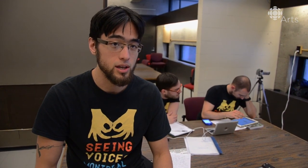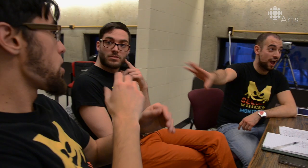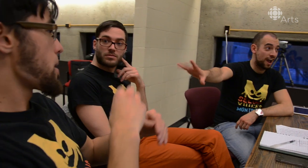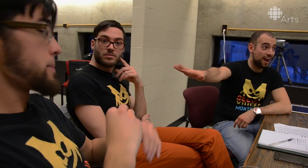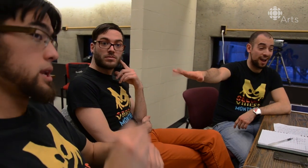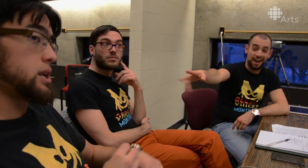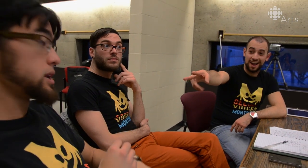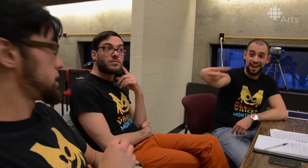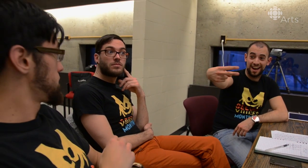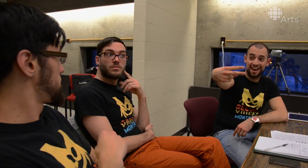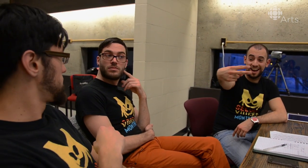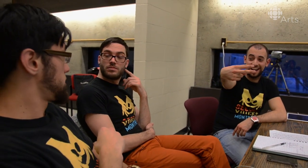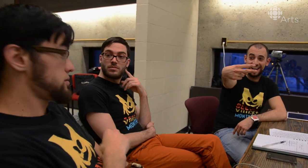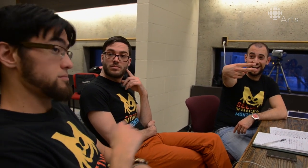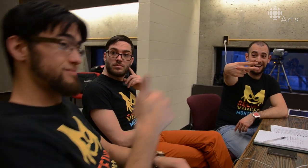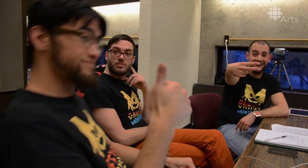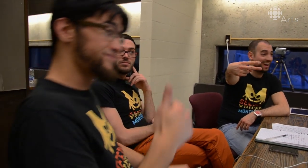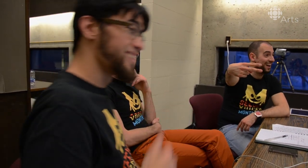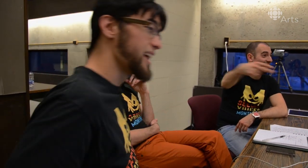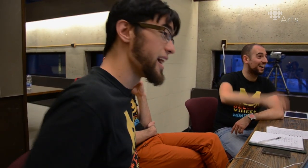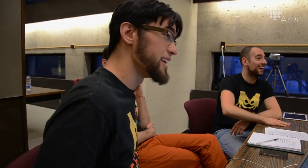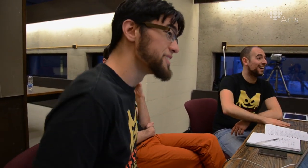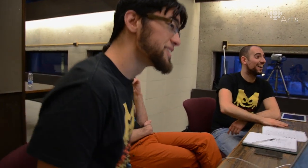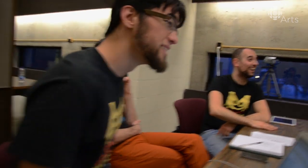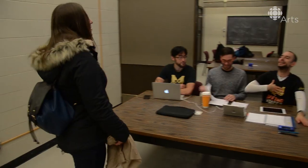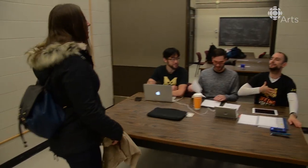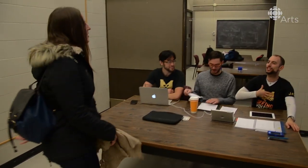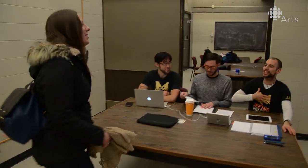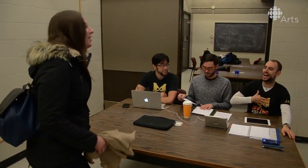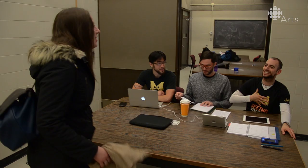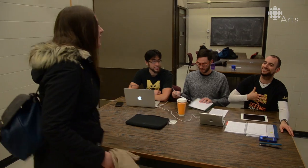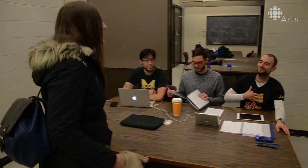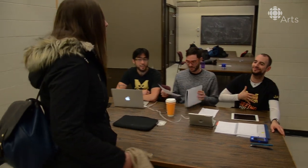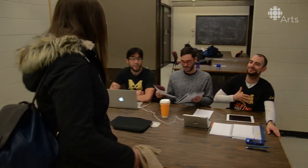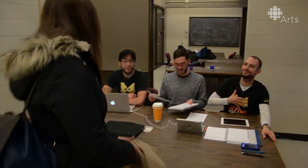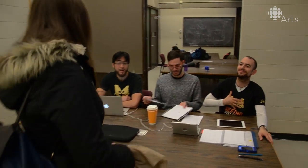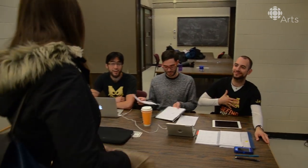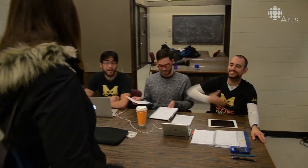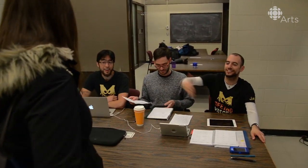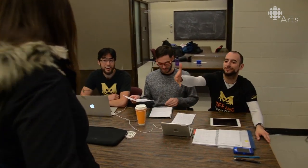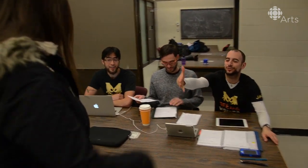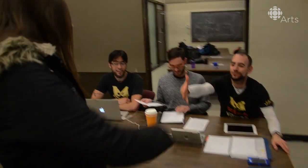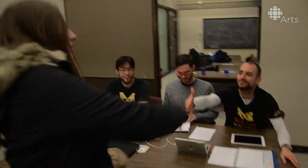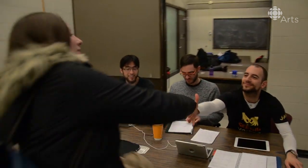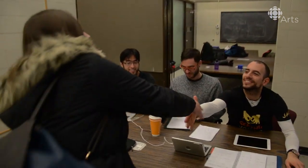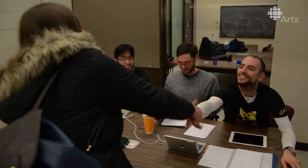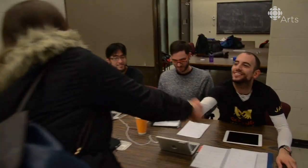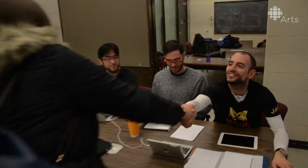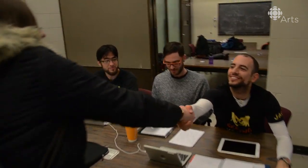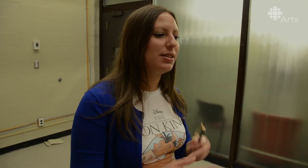Jack will be talking as well, and we'll be okay to talk. My name's Jack. Nice to meet you! -Nice to meet you!